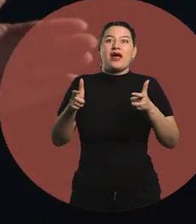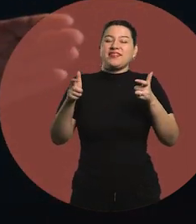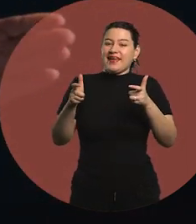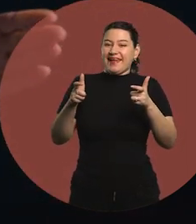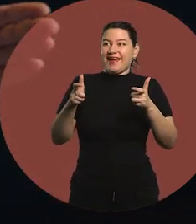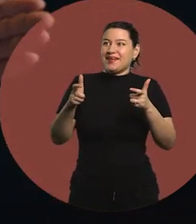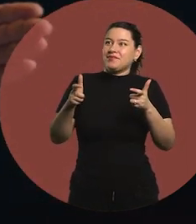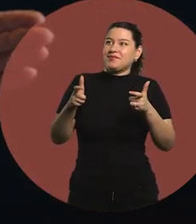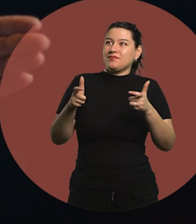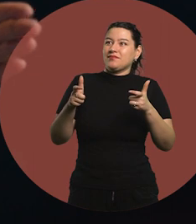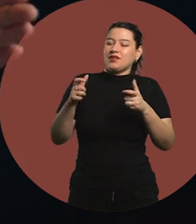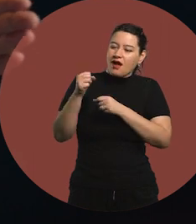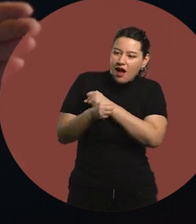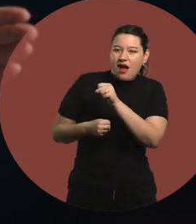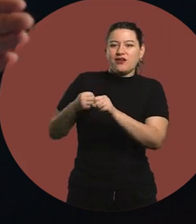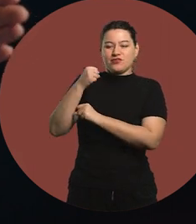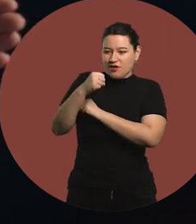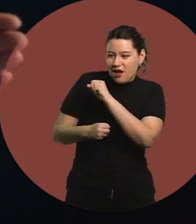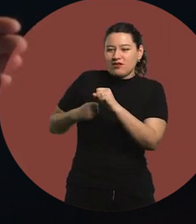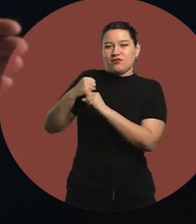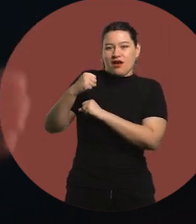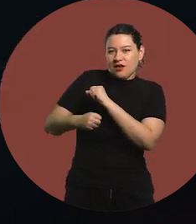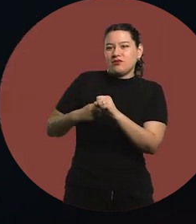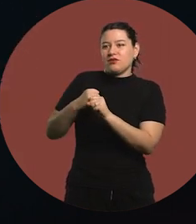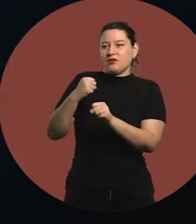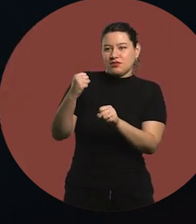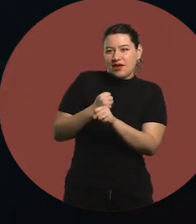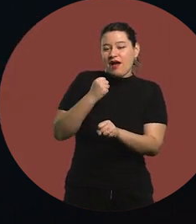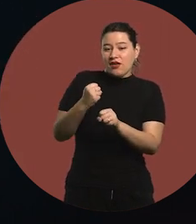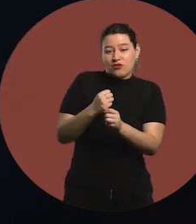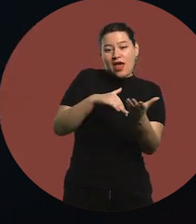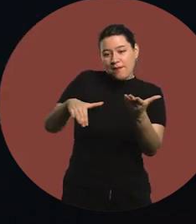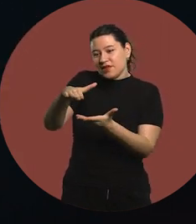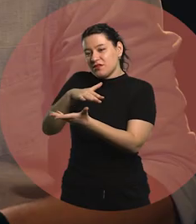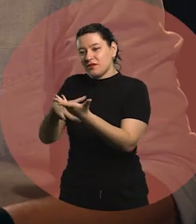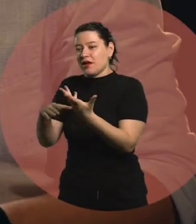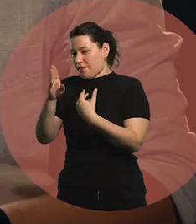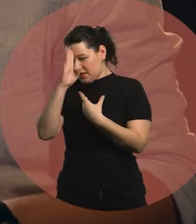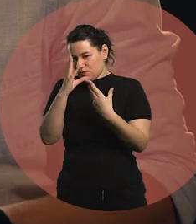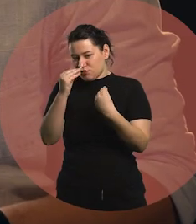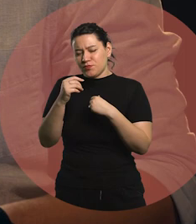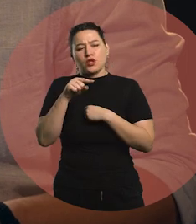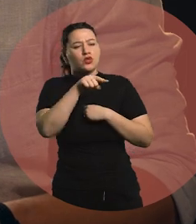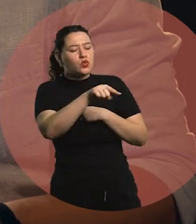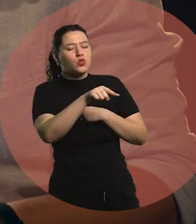several years working in some areas. What can you recommend